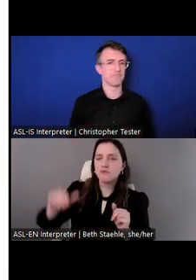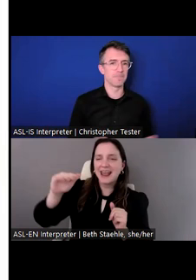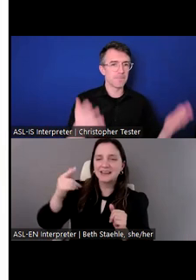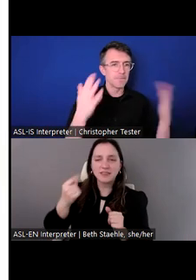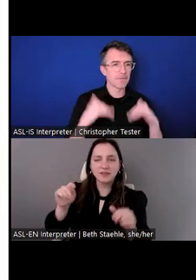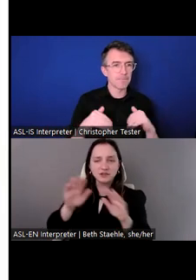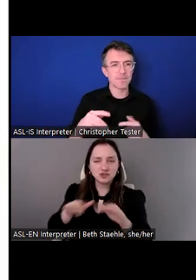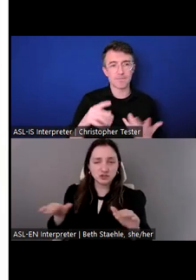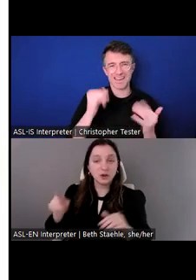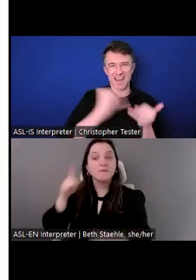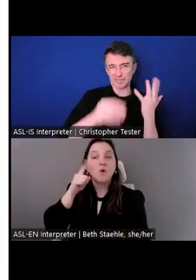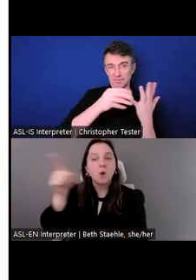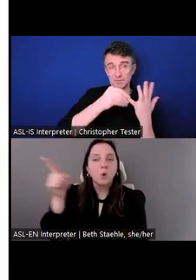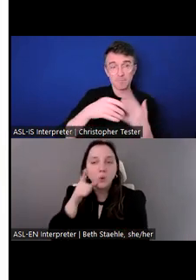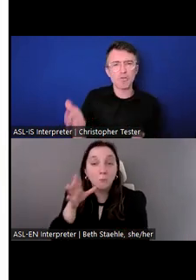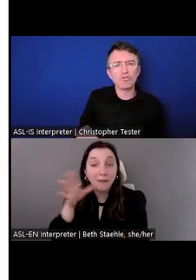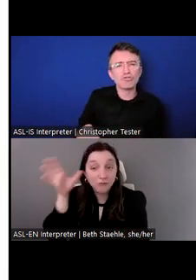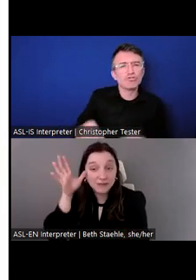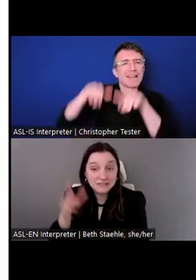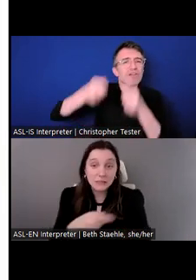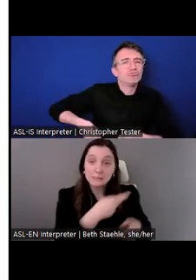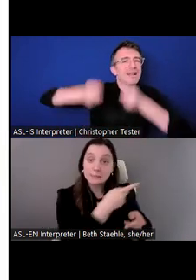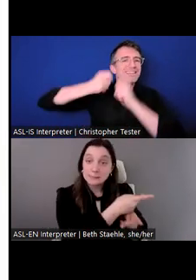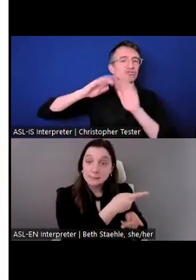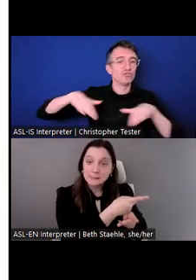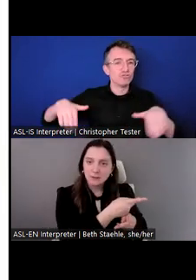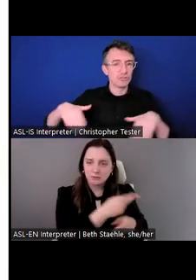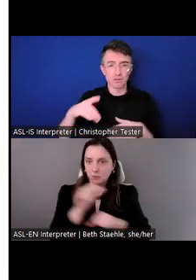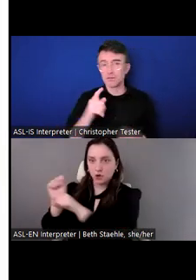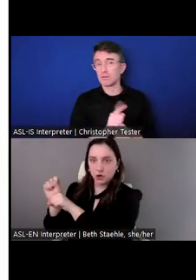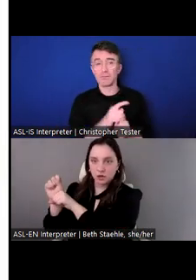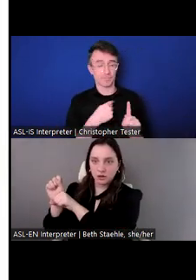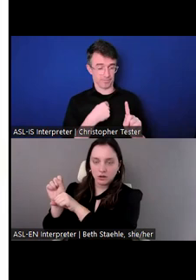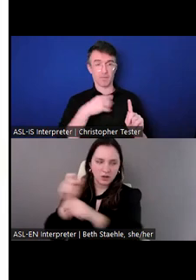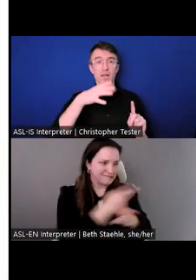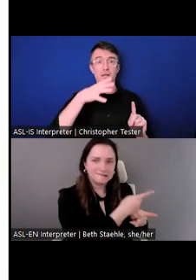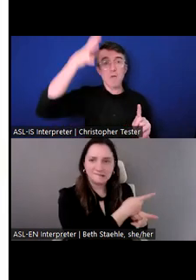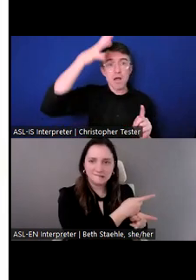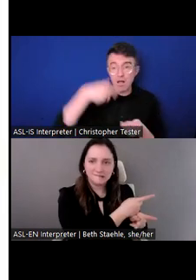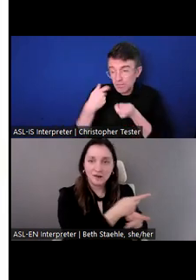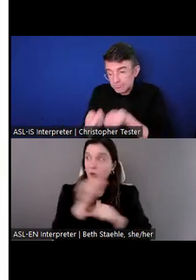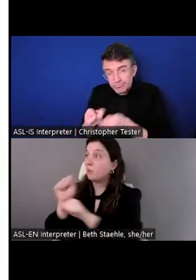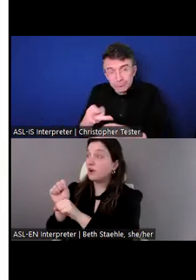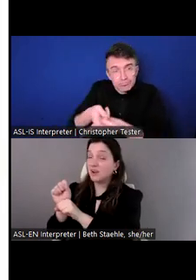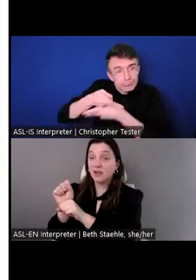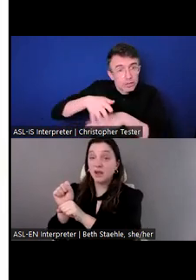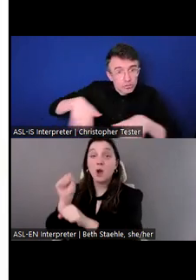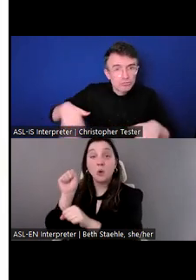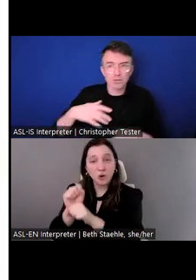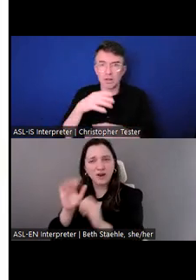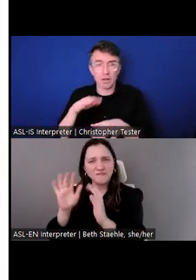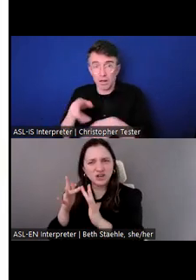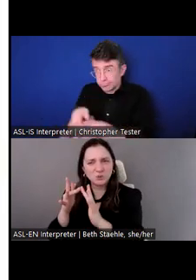What it's like working in a world that is mostly virtual and sometimes in person, and